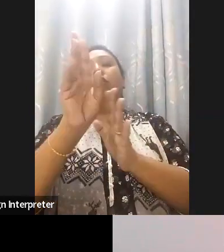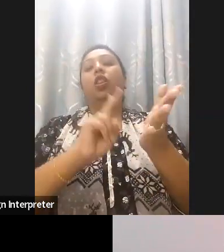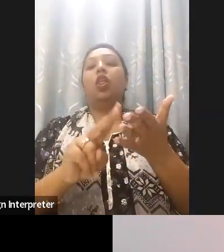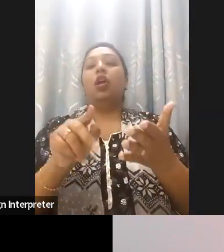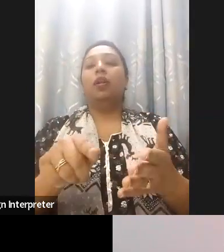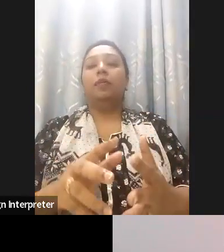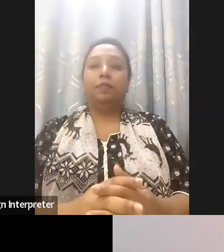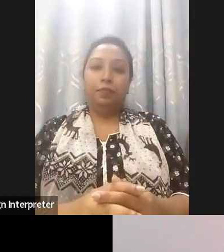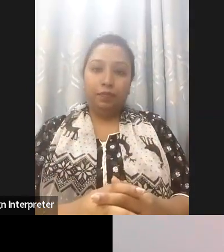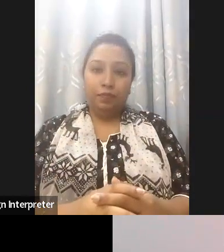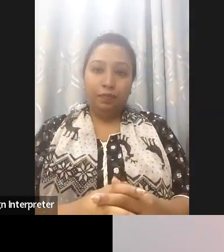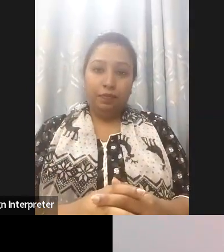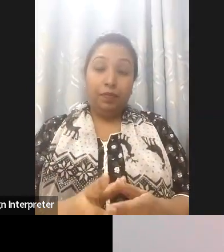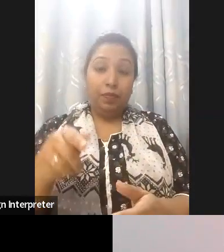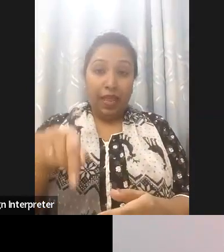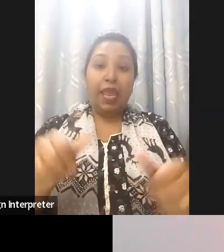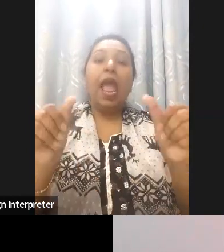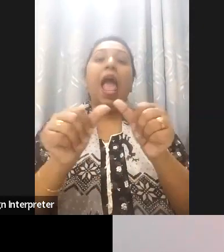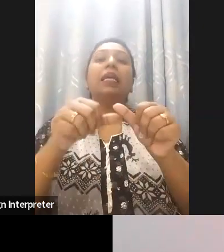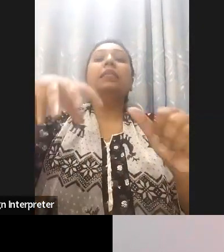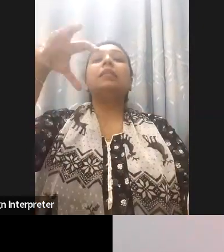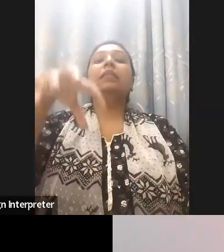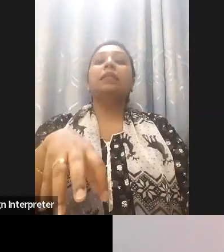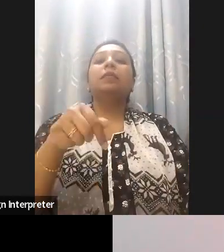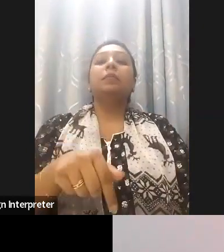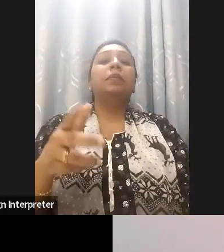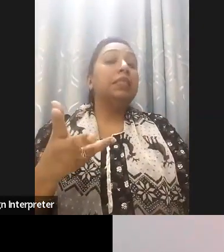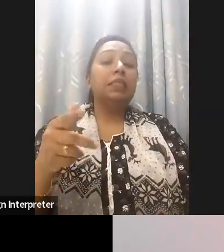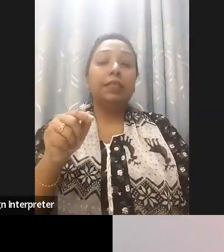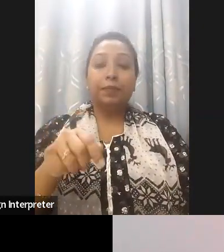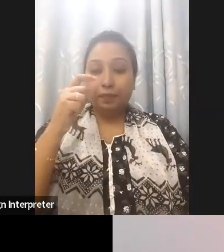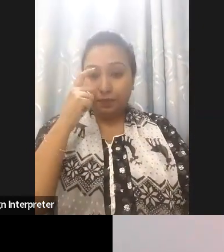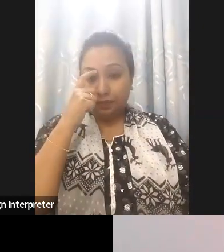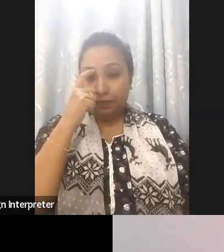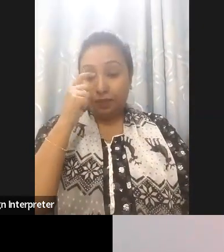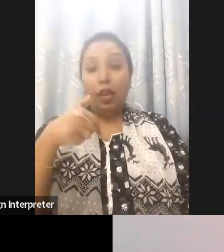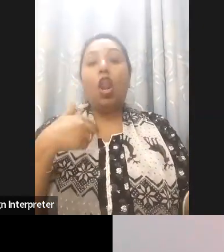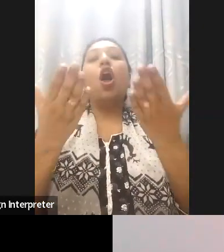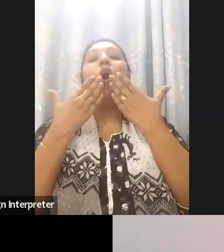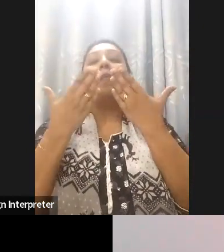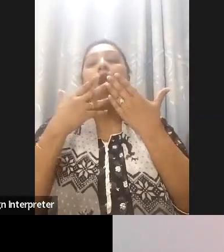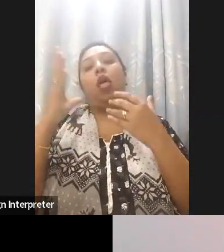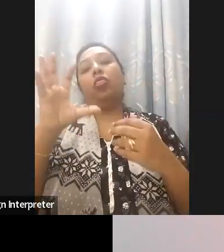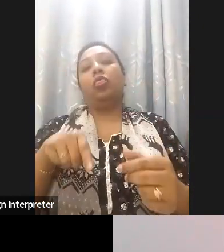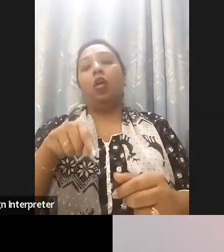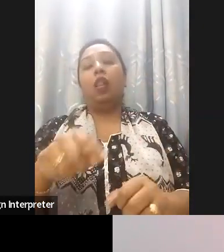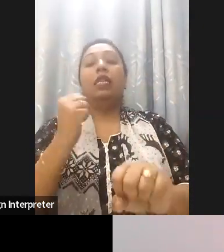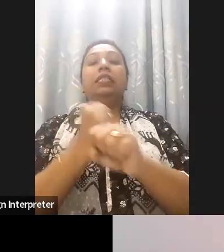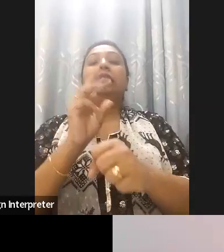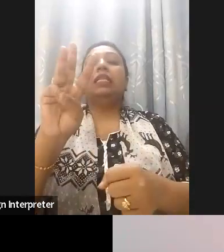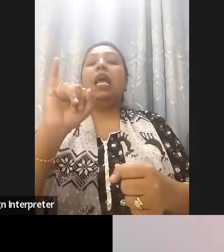The Academy is an educational program by G3ict that aims at making